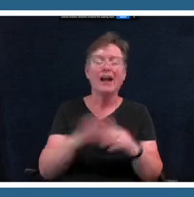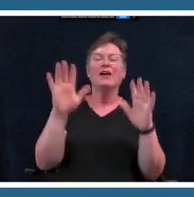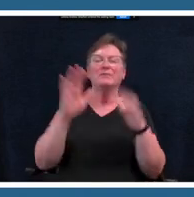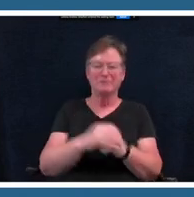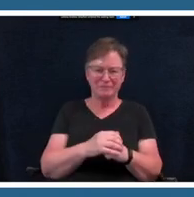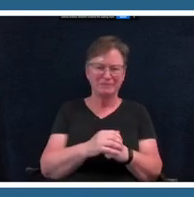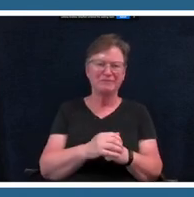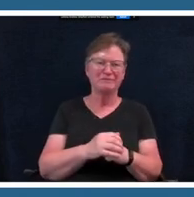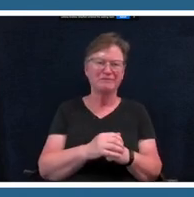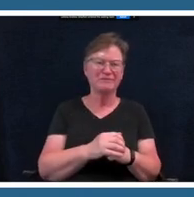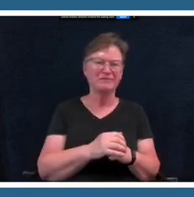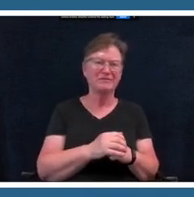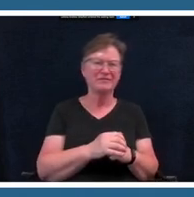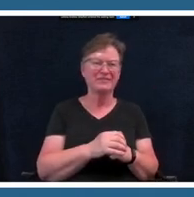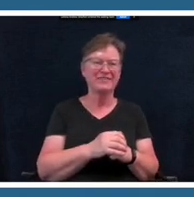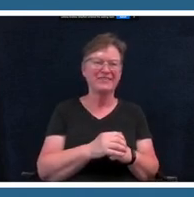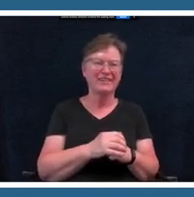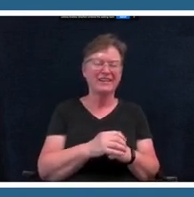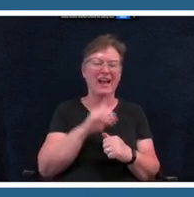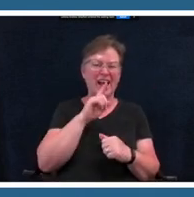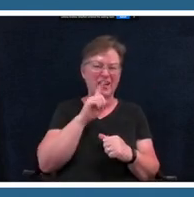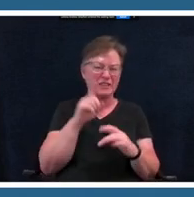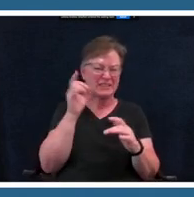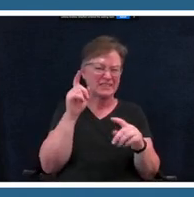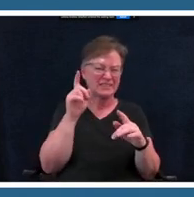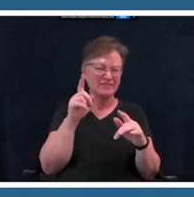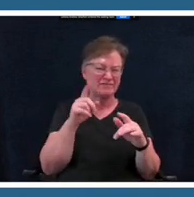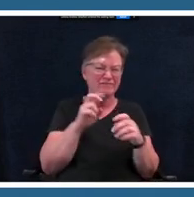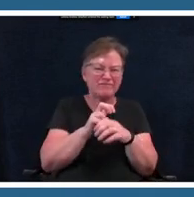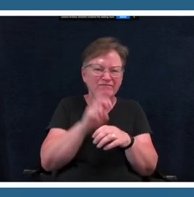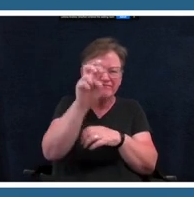next actually skip to the last slide